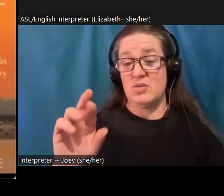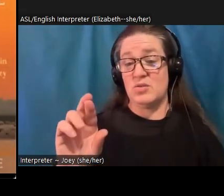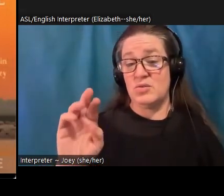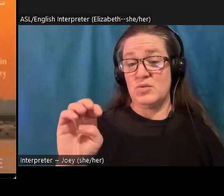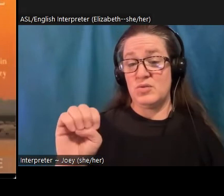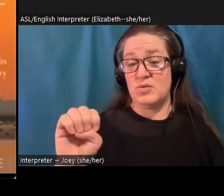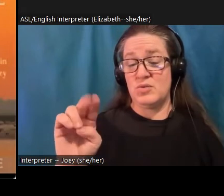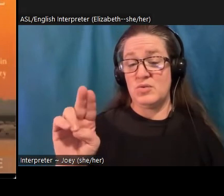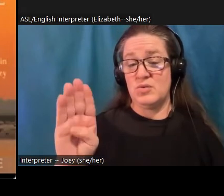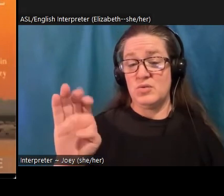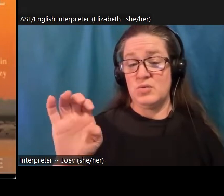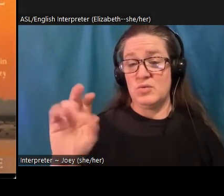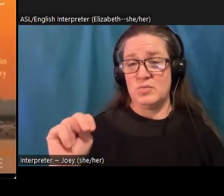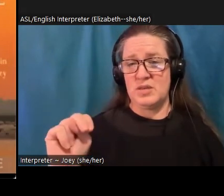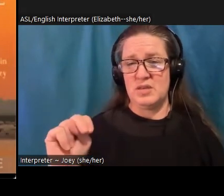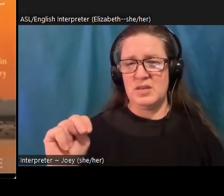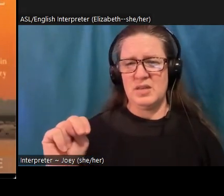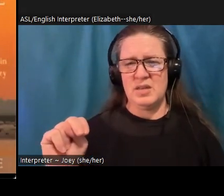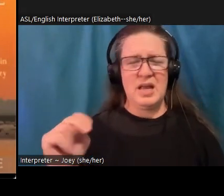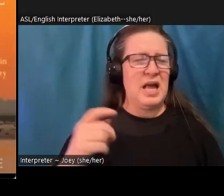Somebody else's before me, I want to hold up the The